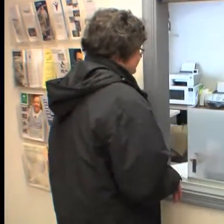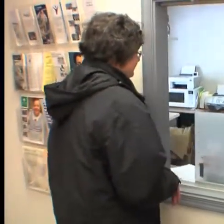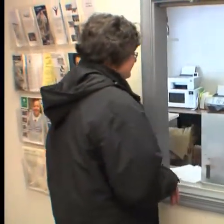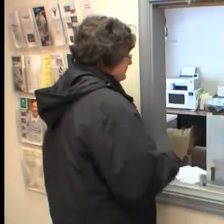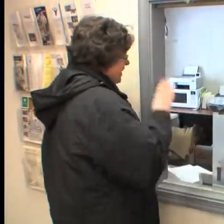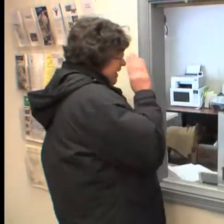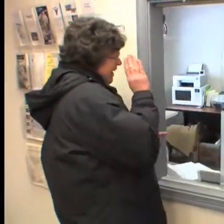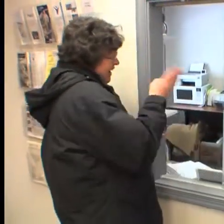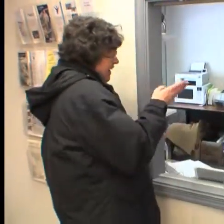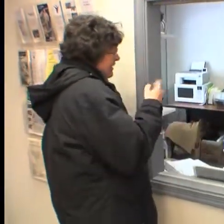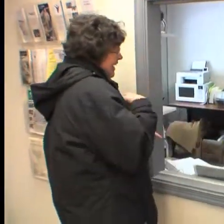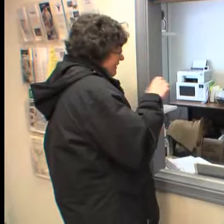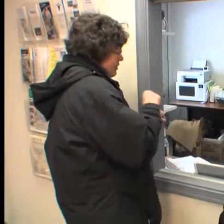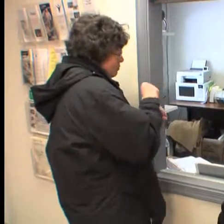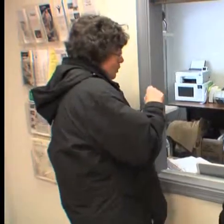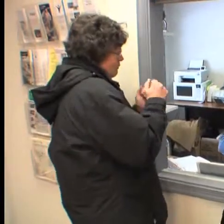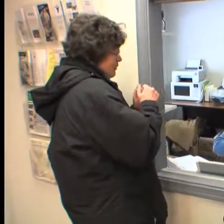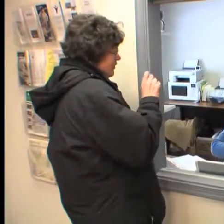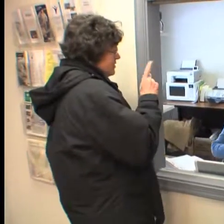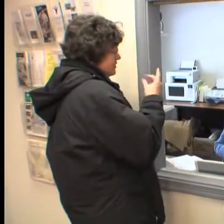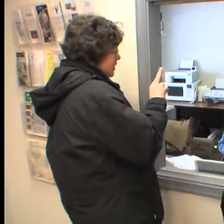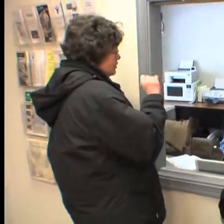AND INSTEAD OF EMPOWERING THE DEAF PERSON,